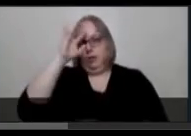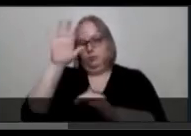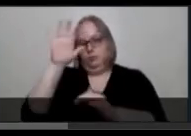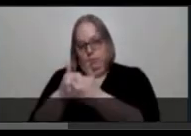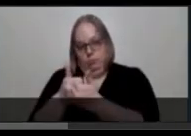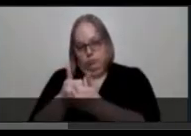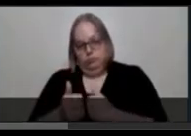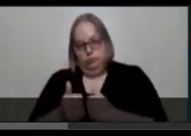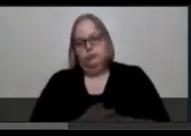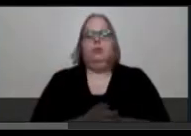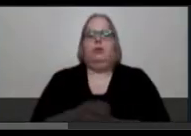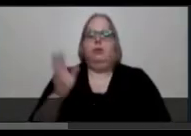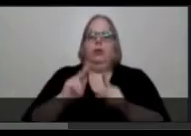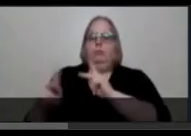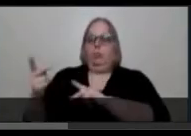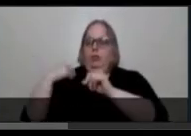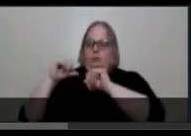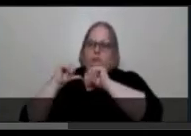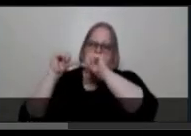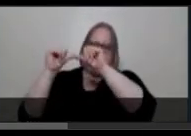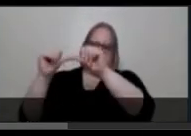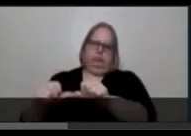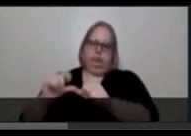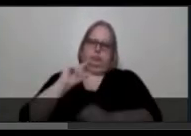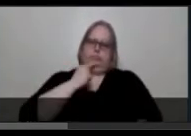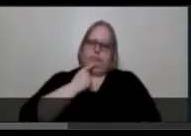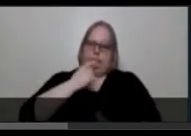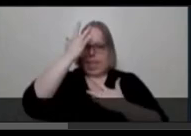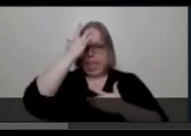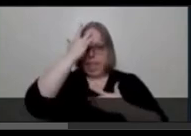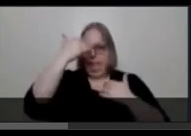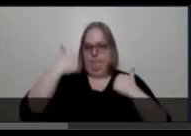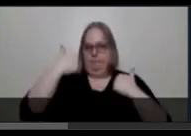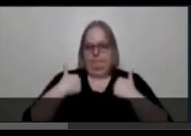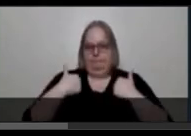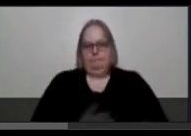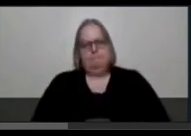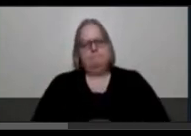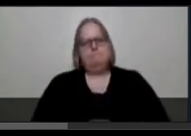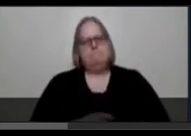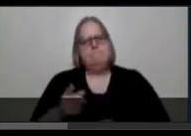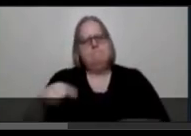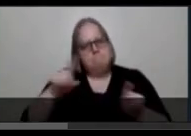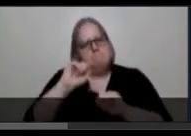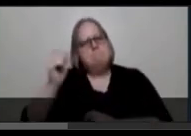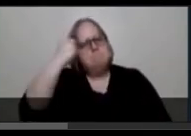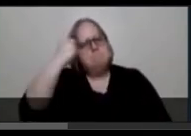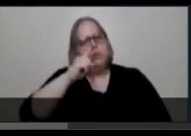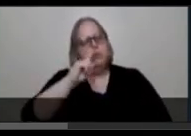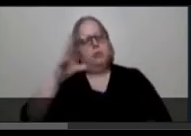and those with chronic/severe illness. [They] understand the experience of disability to occur